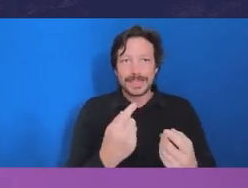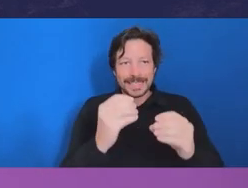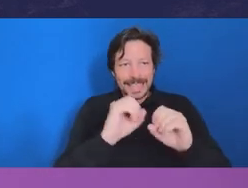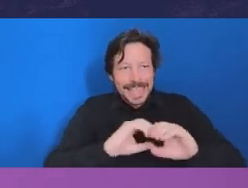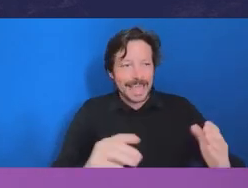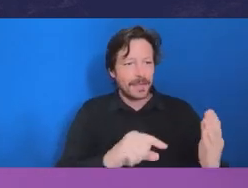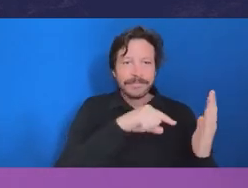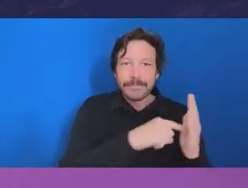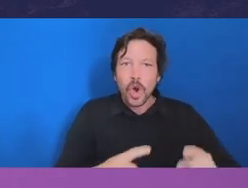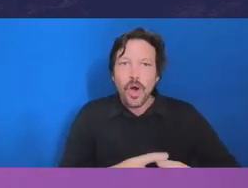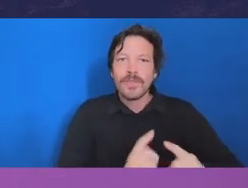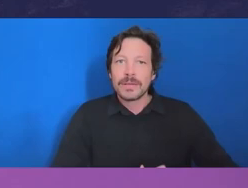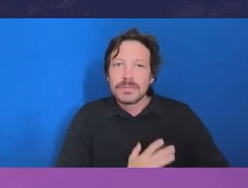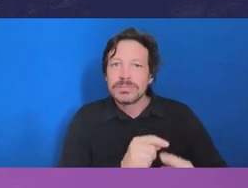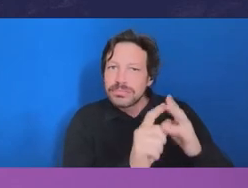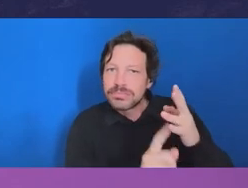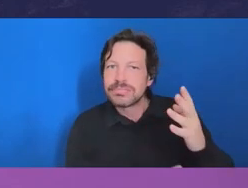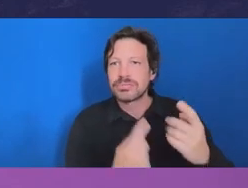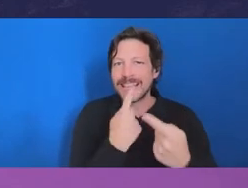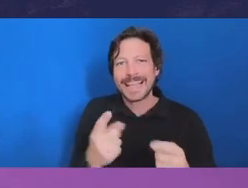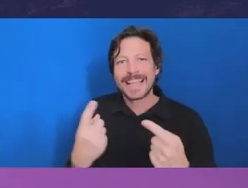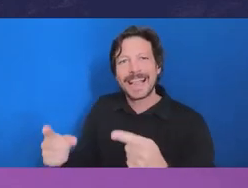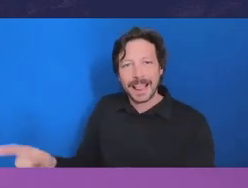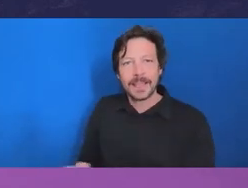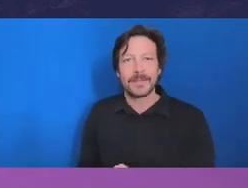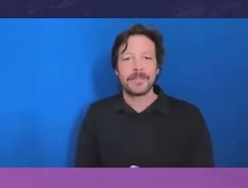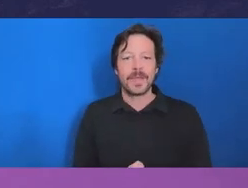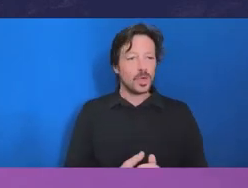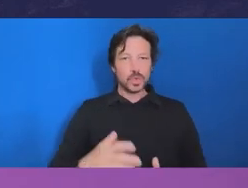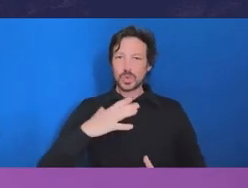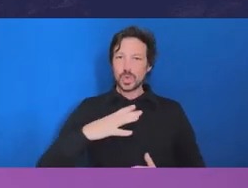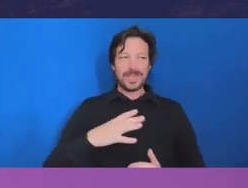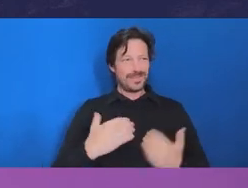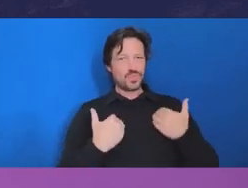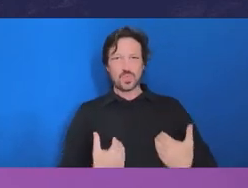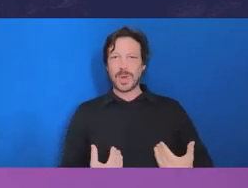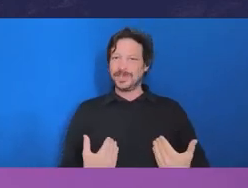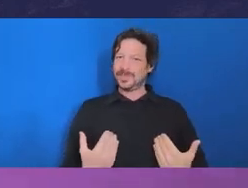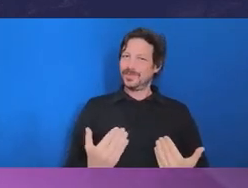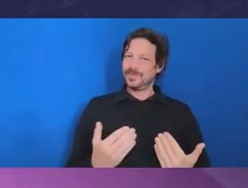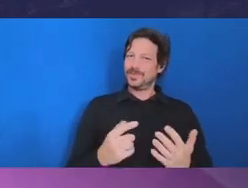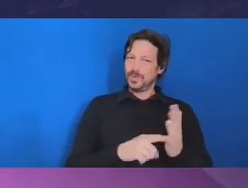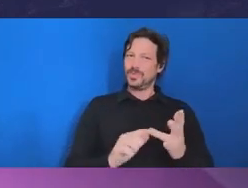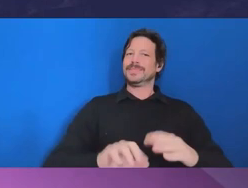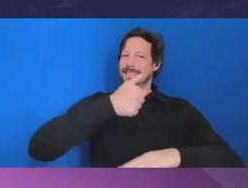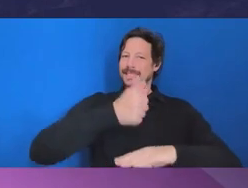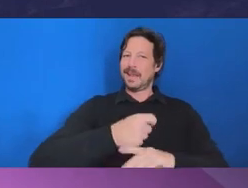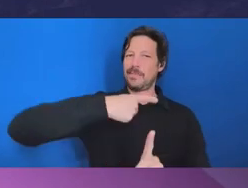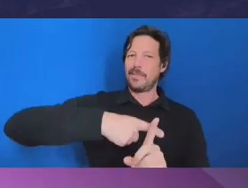You don't need to have a lot of resource to set a positive tone. Auditor-General Greaves: I couldn't agree more.